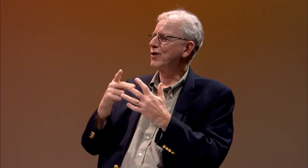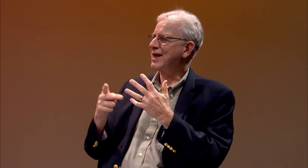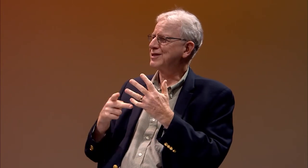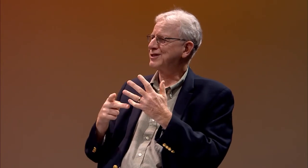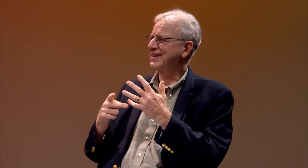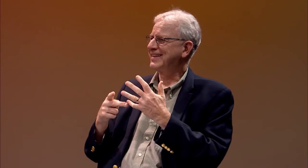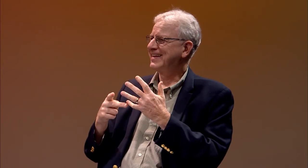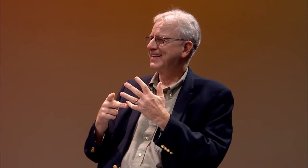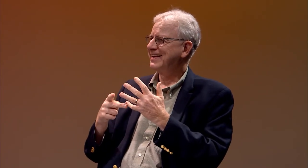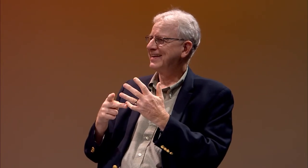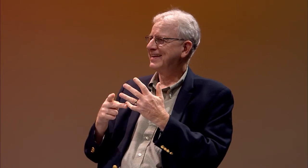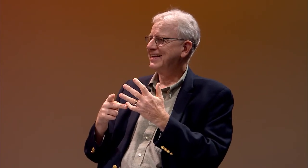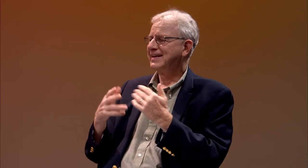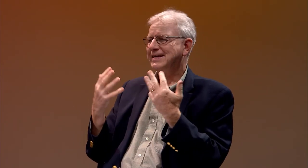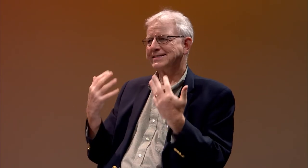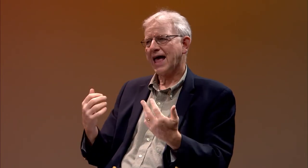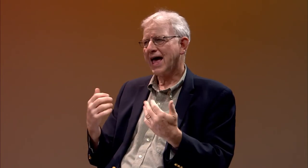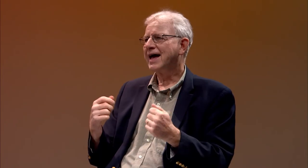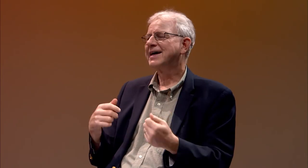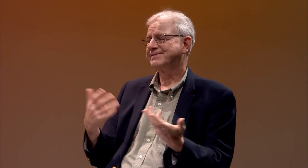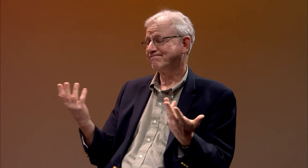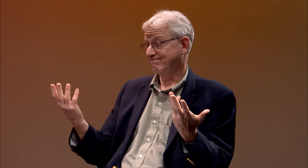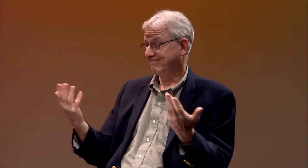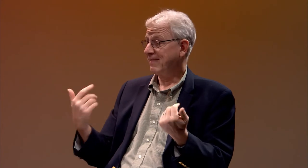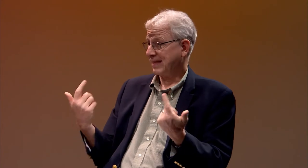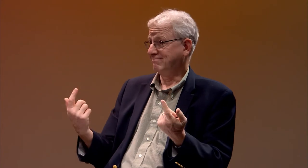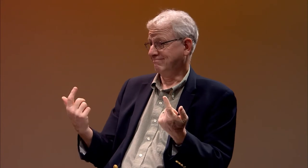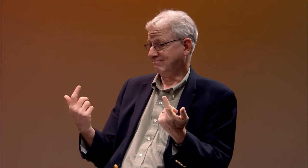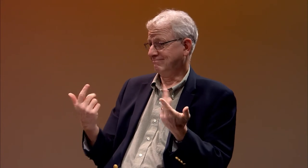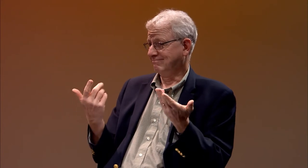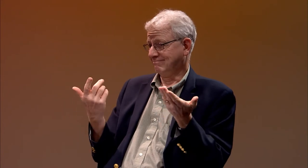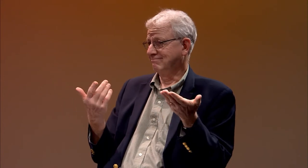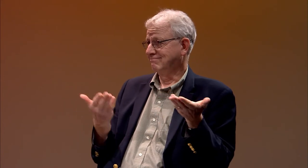and controlling the deaf population. It's very unfortunate.